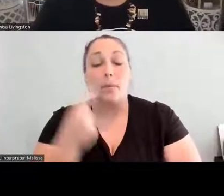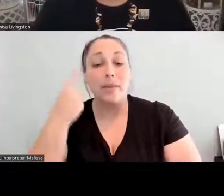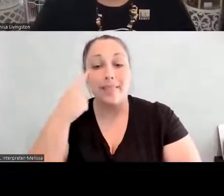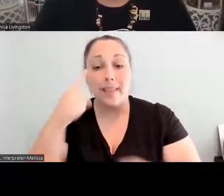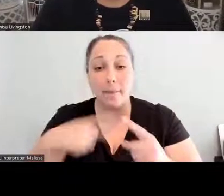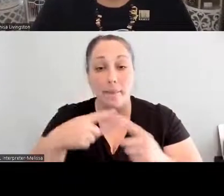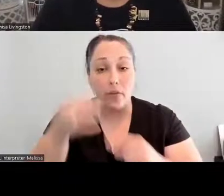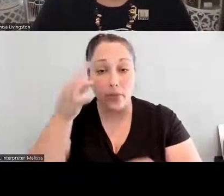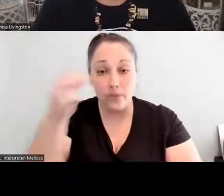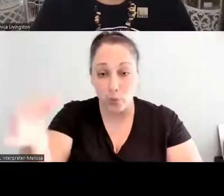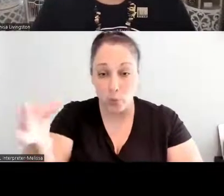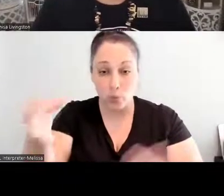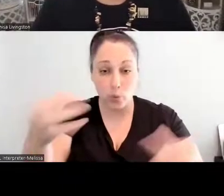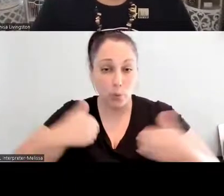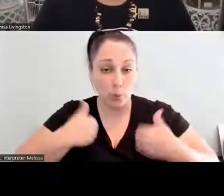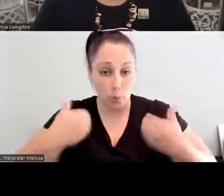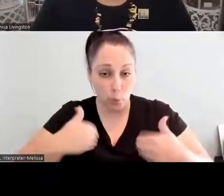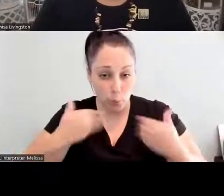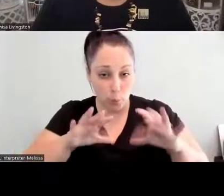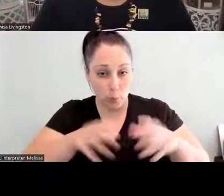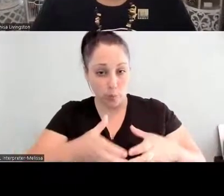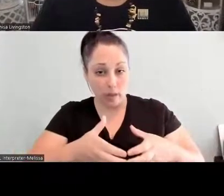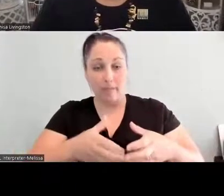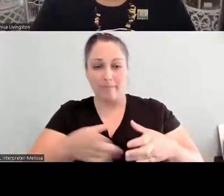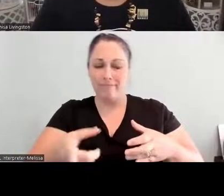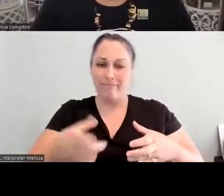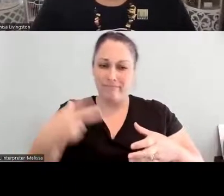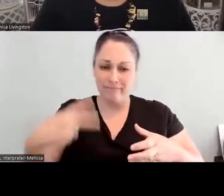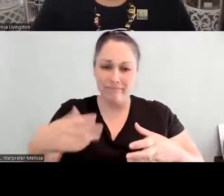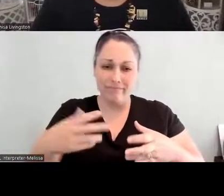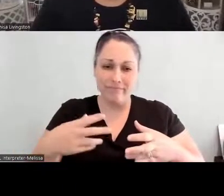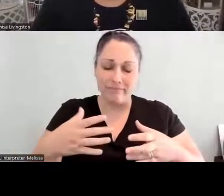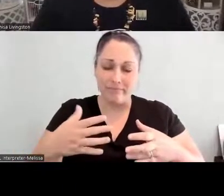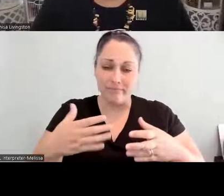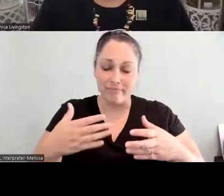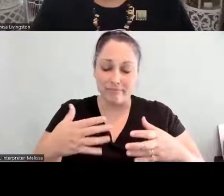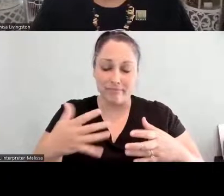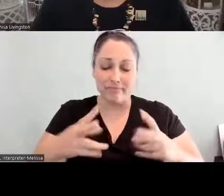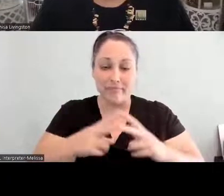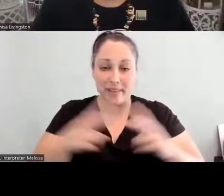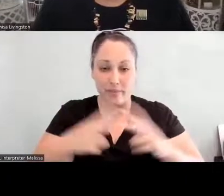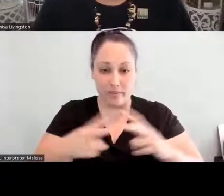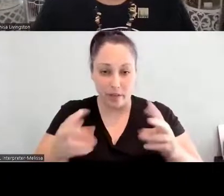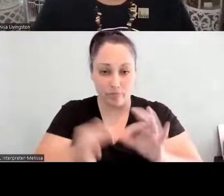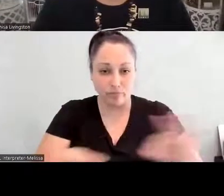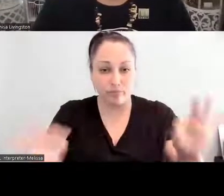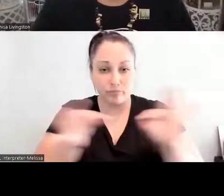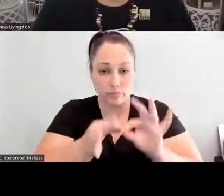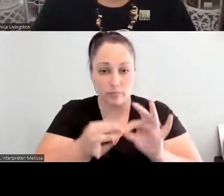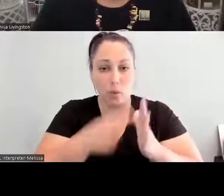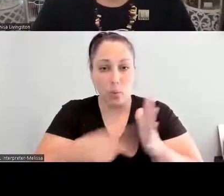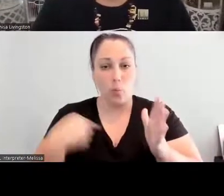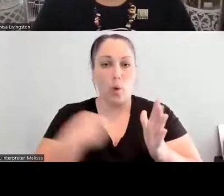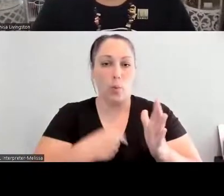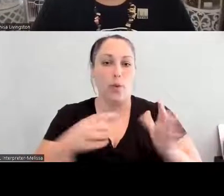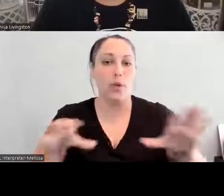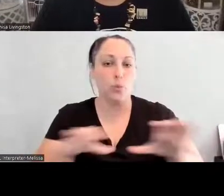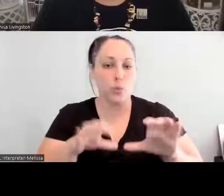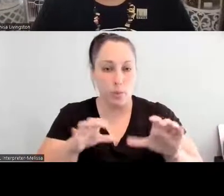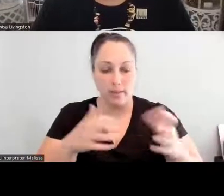They're very critical in the work that we're doing. And to be able to incorporate some of the things that we're doing, whether it's through Zumba, whether it's, you know,